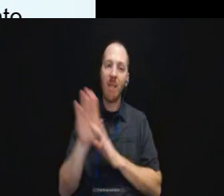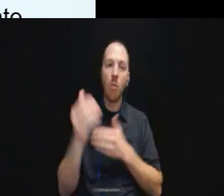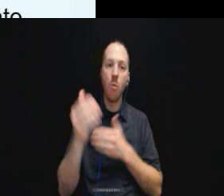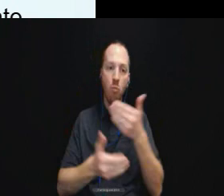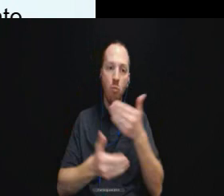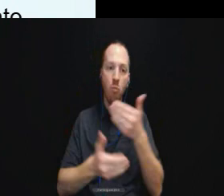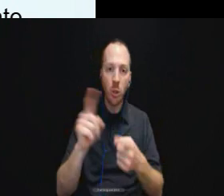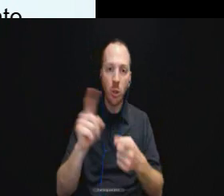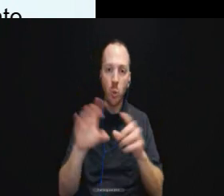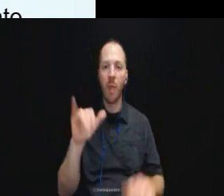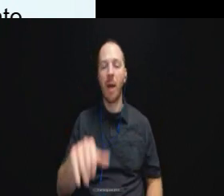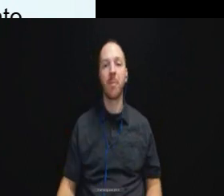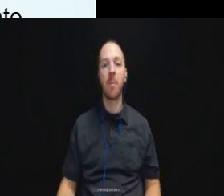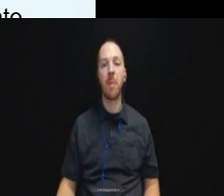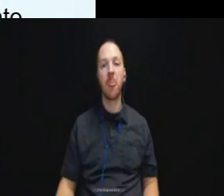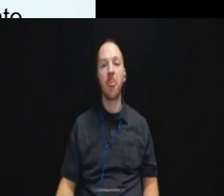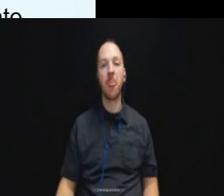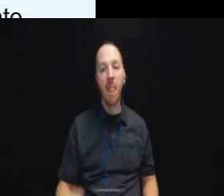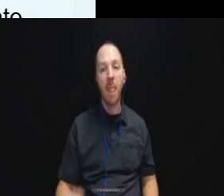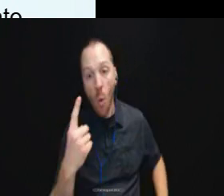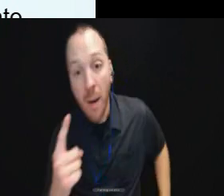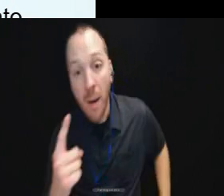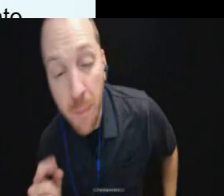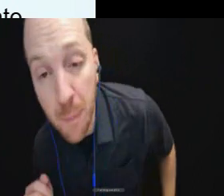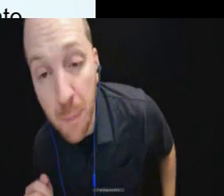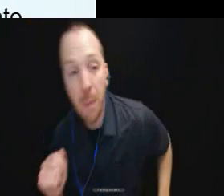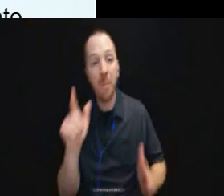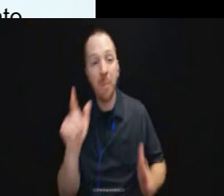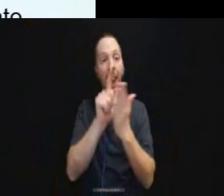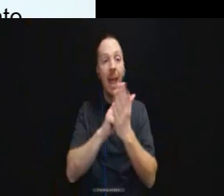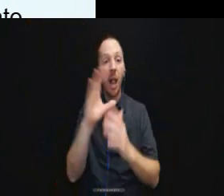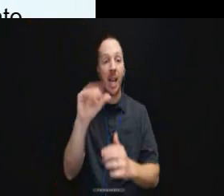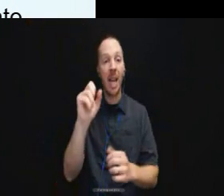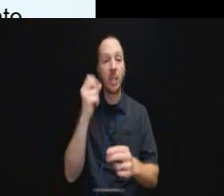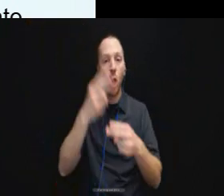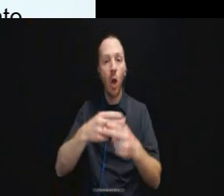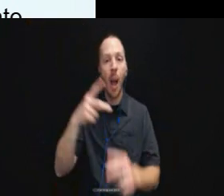And one of the legal cases that we learn is from this case called Pierce versus D.C.